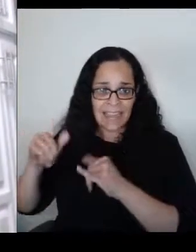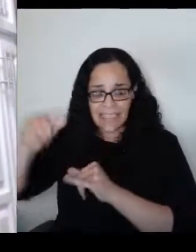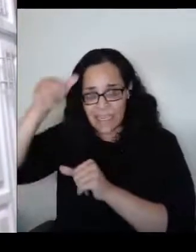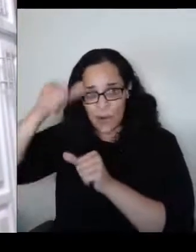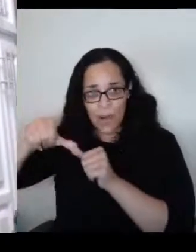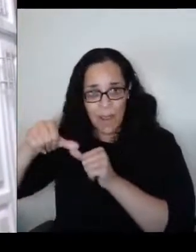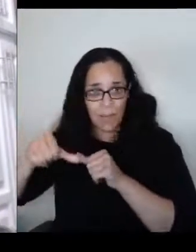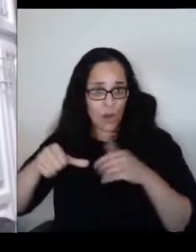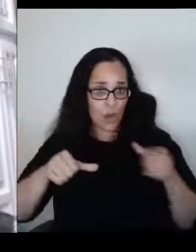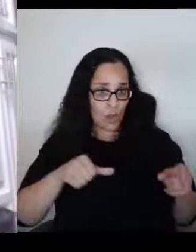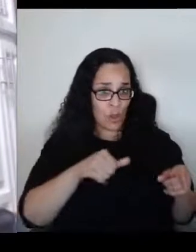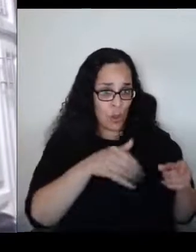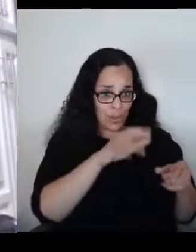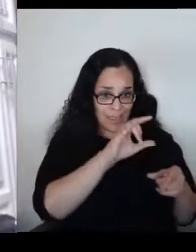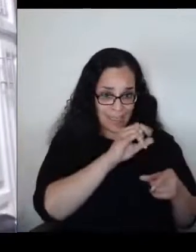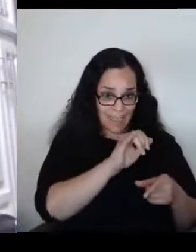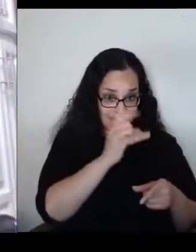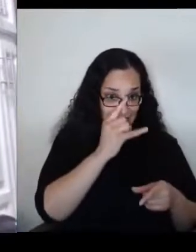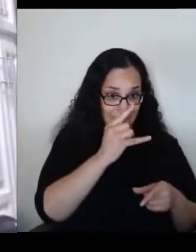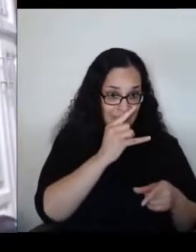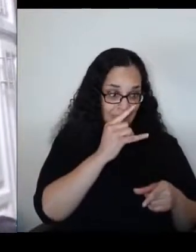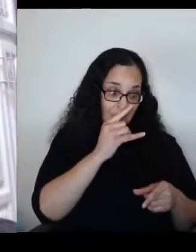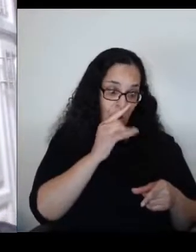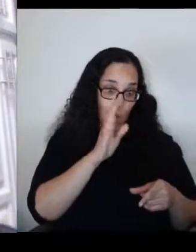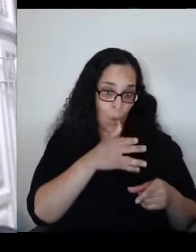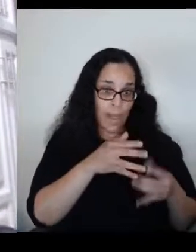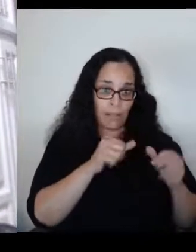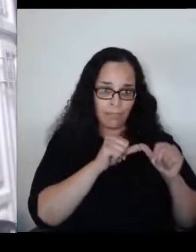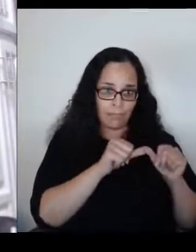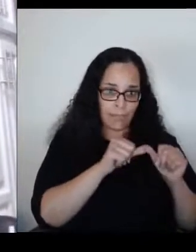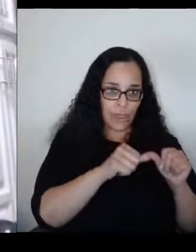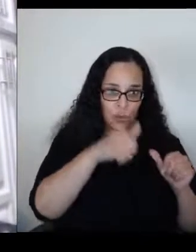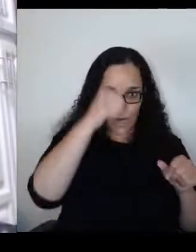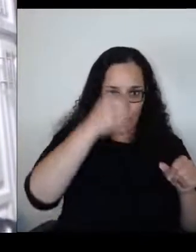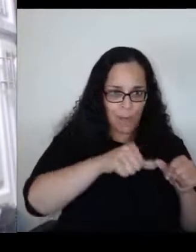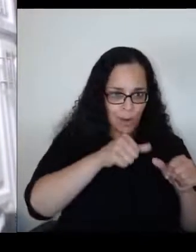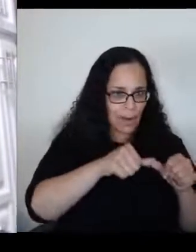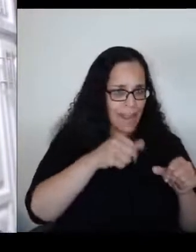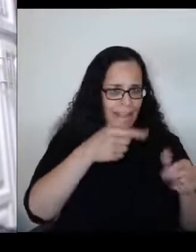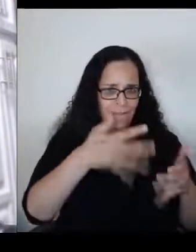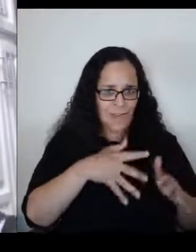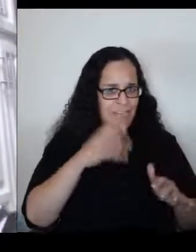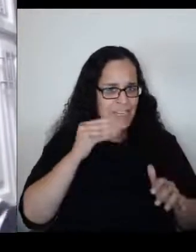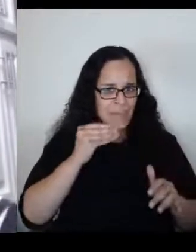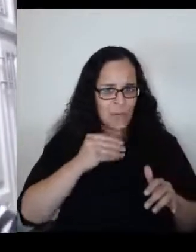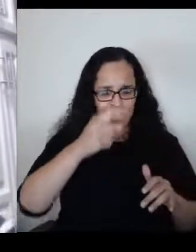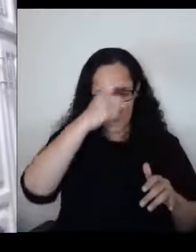So they have gone through a traumatic separation through no ill doing of themselves.